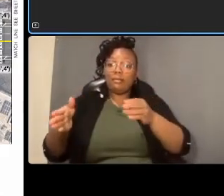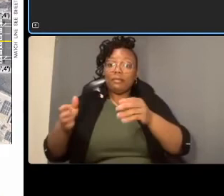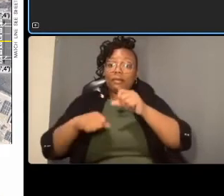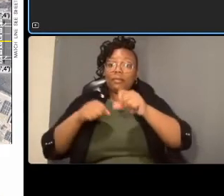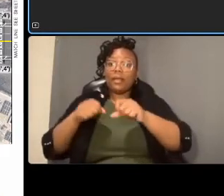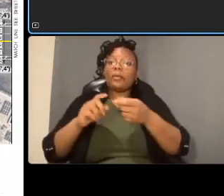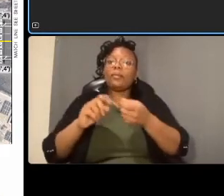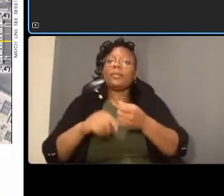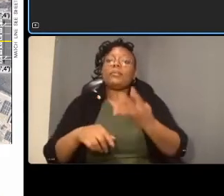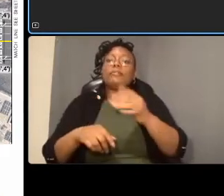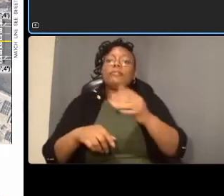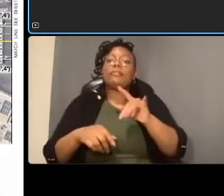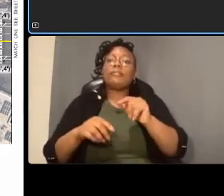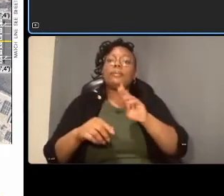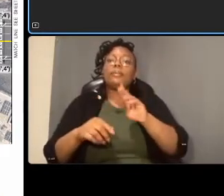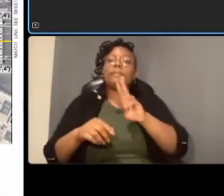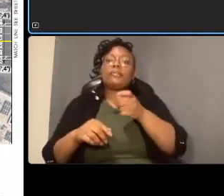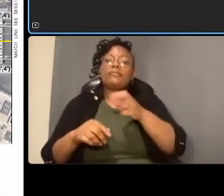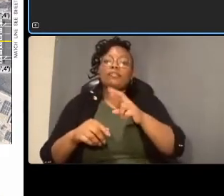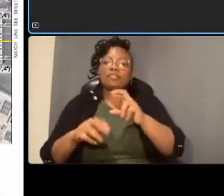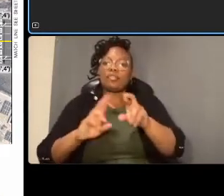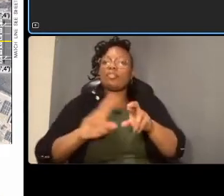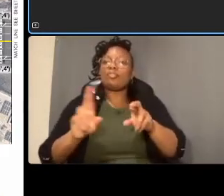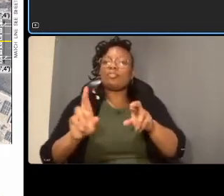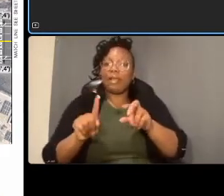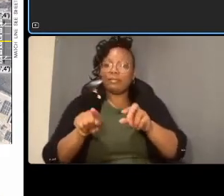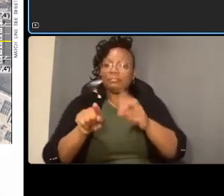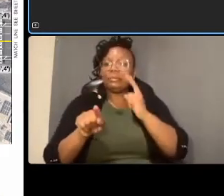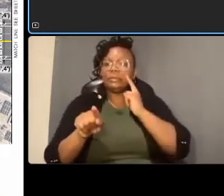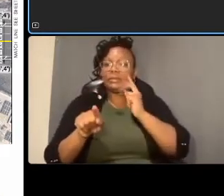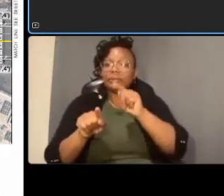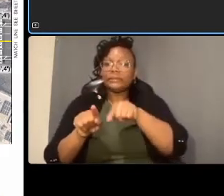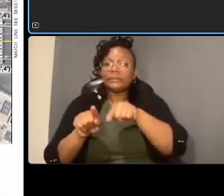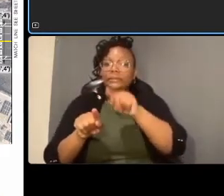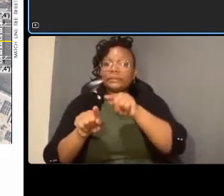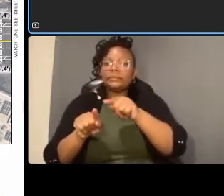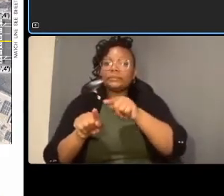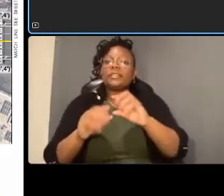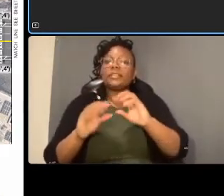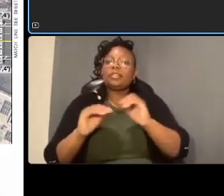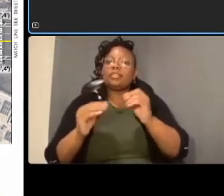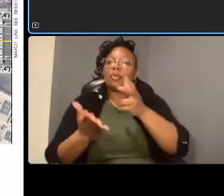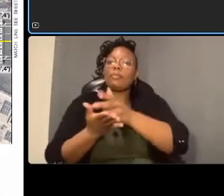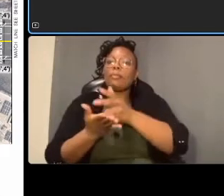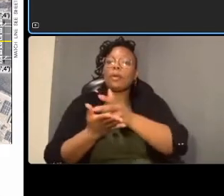uh where there's no parking or dedicated lanes interfering with that and otherwise the two and